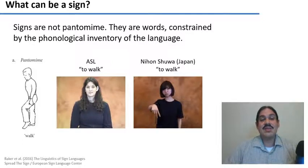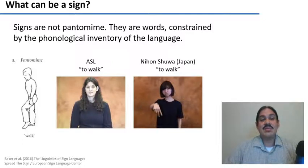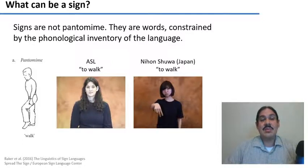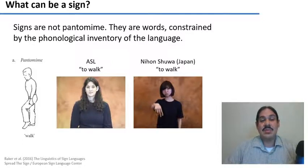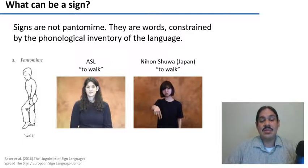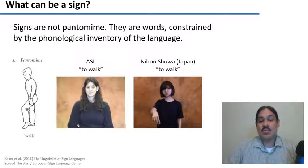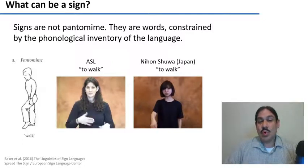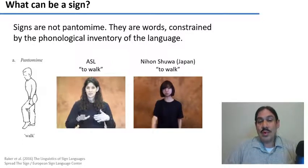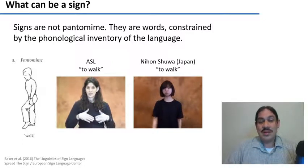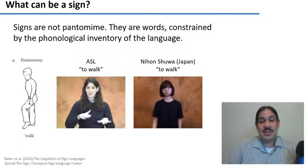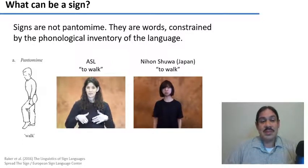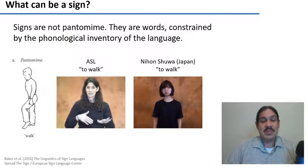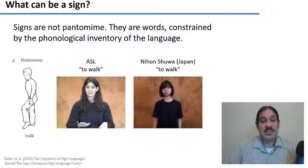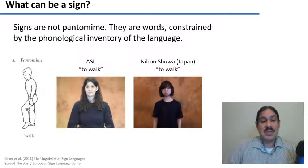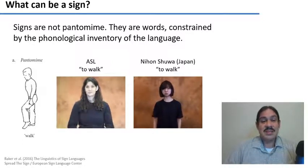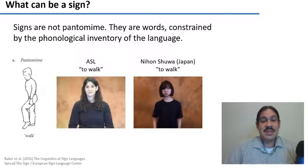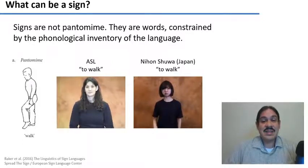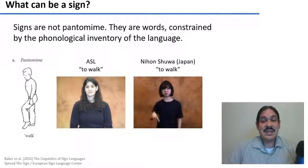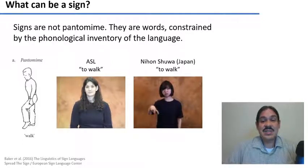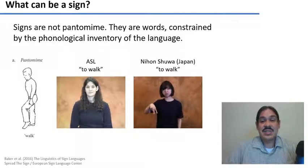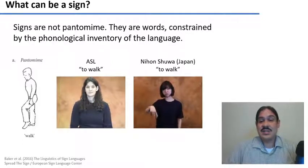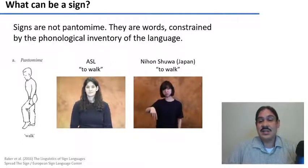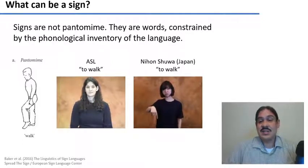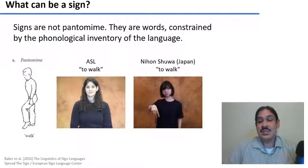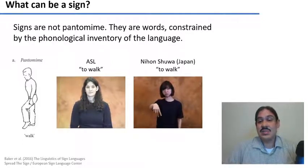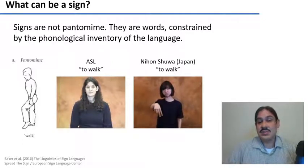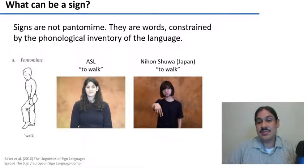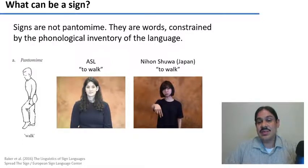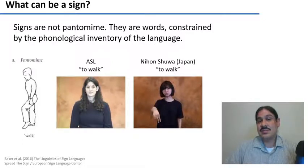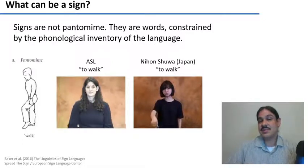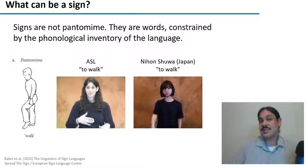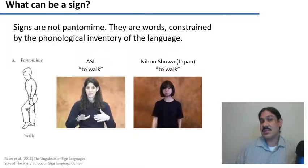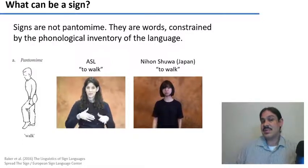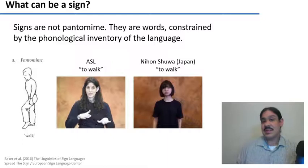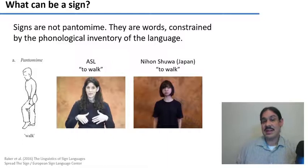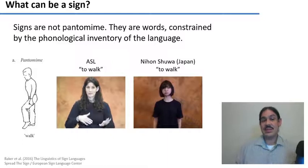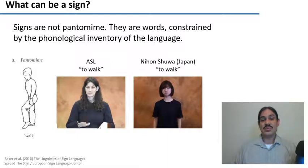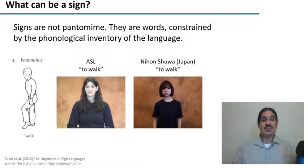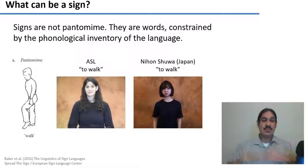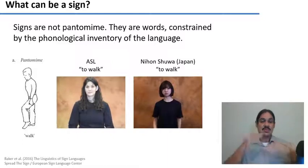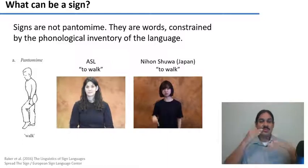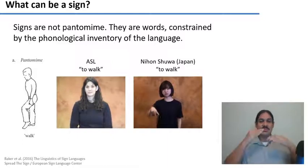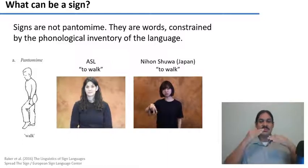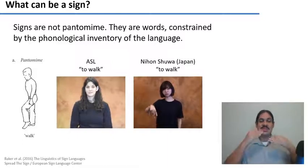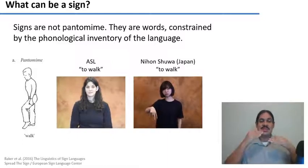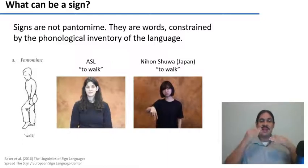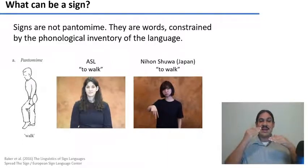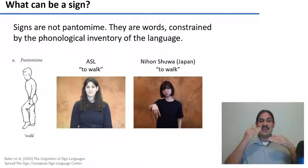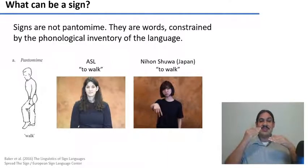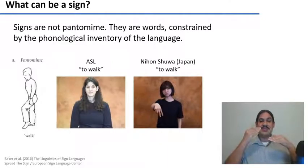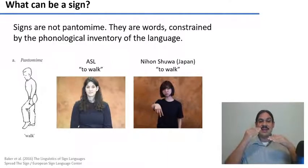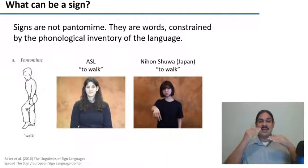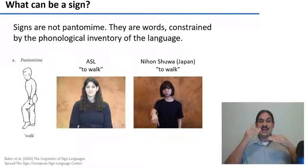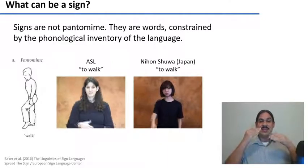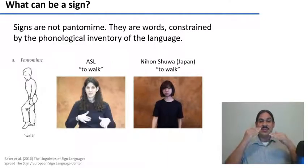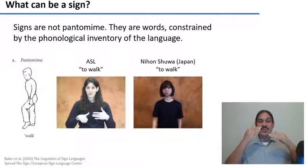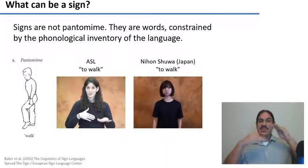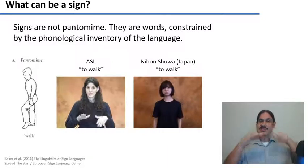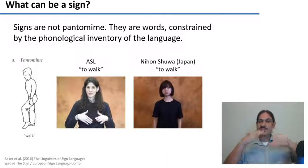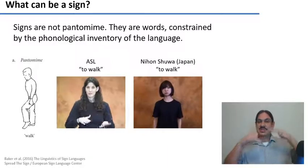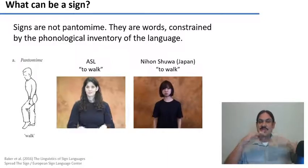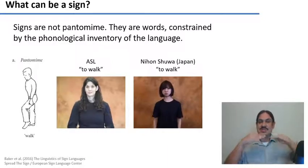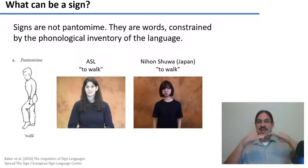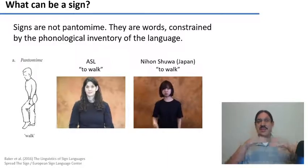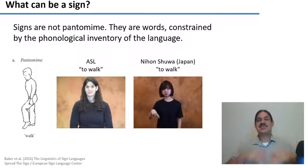uses the hands. also the Japanese one